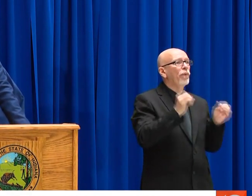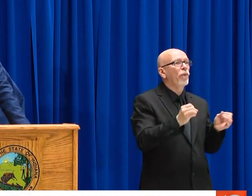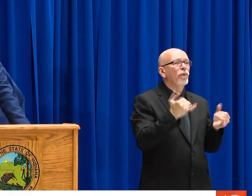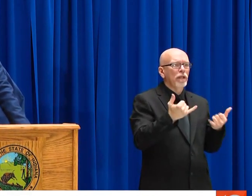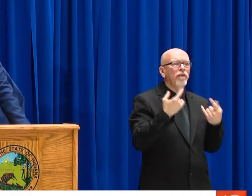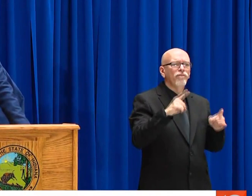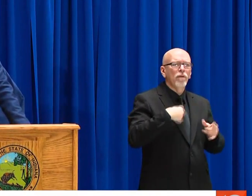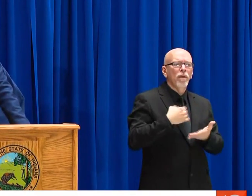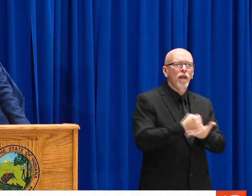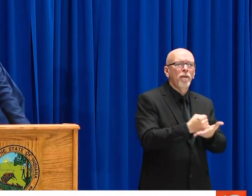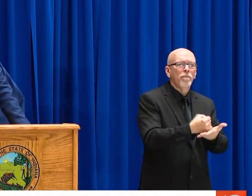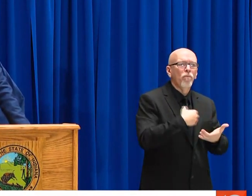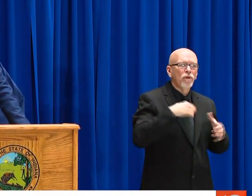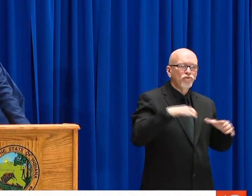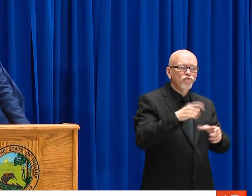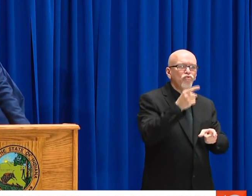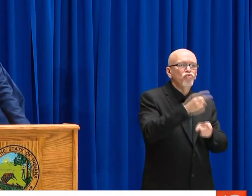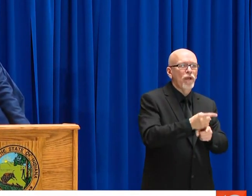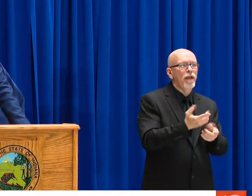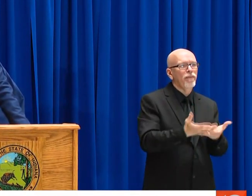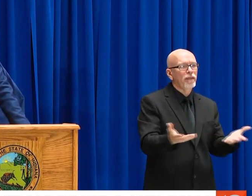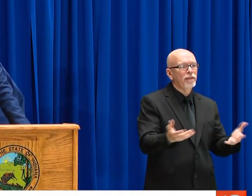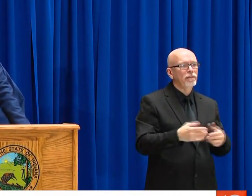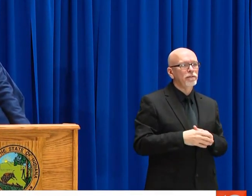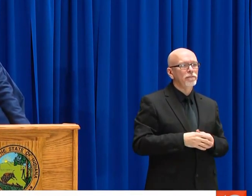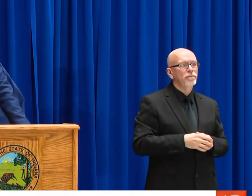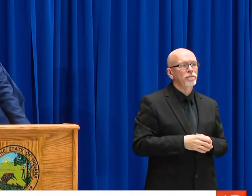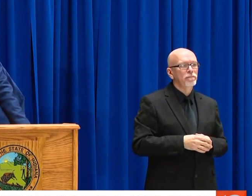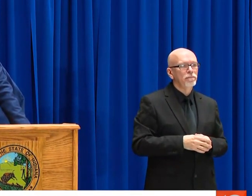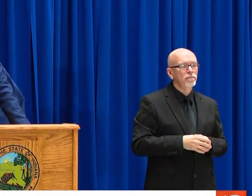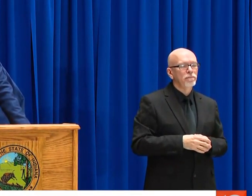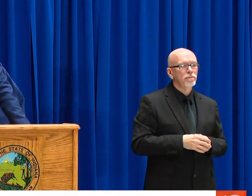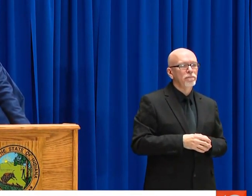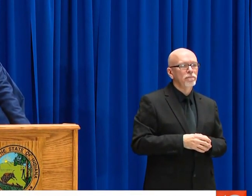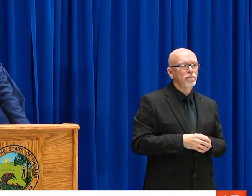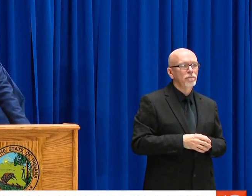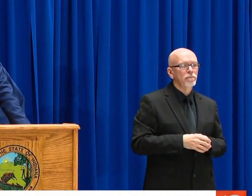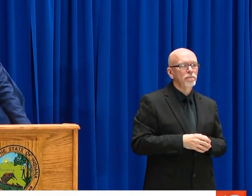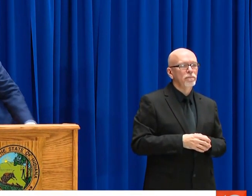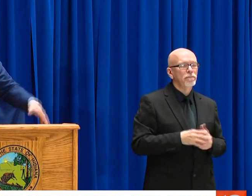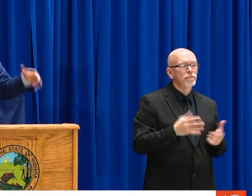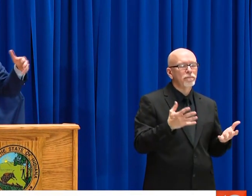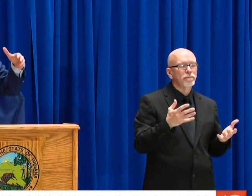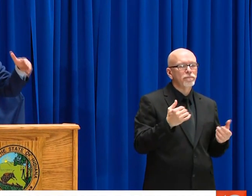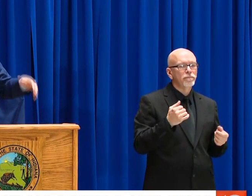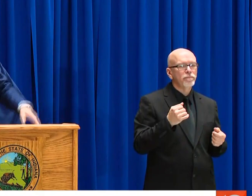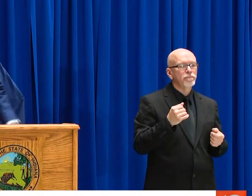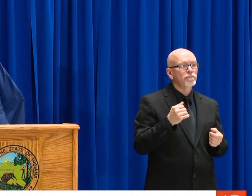NUMBER OF PEOPLE. MAYBE SOME PEOPLE WHO HAVE BEEN ON THE MARGINS.